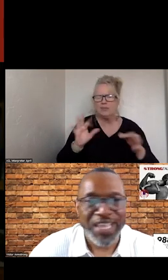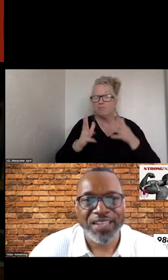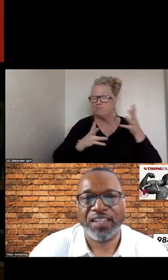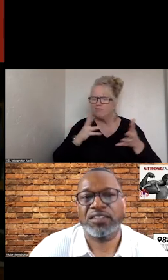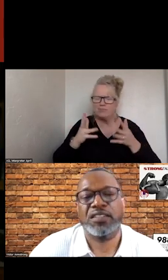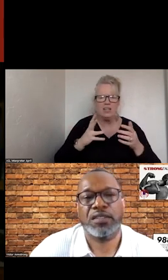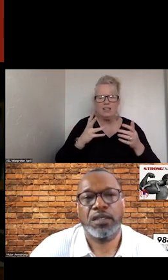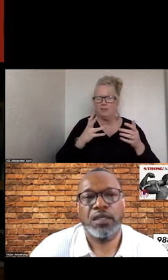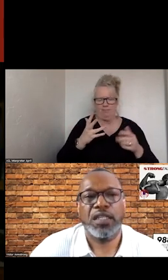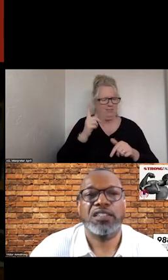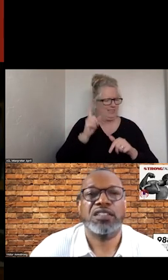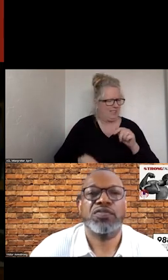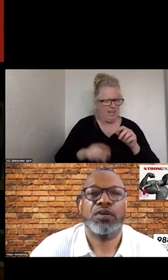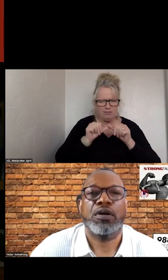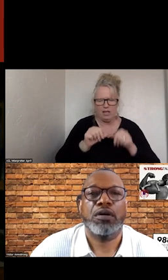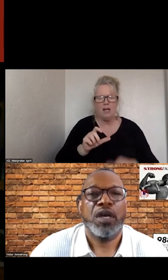CANNOT EXIST UNLESS IT EXISTS FOR ALL.